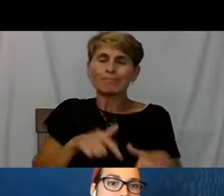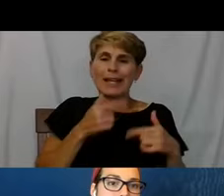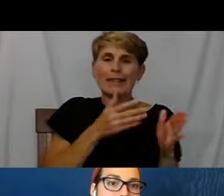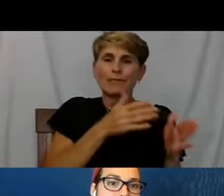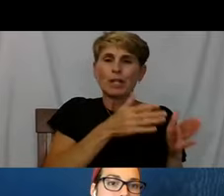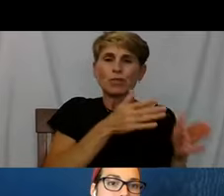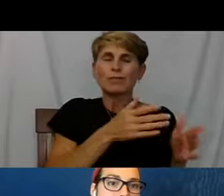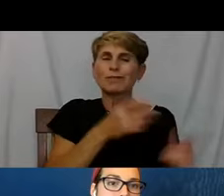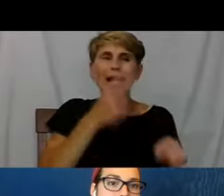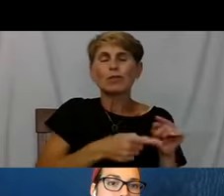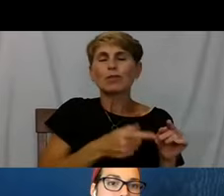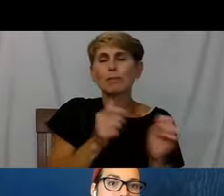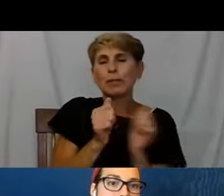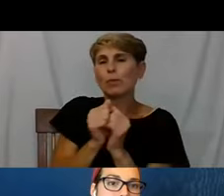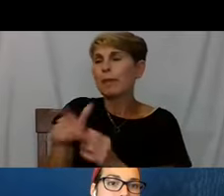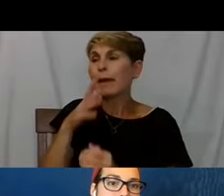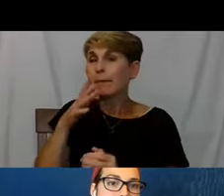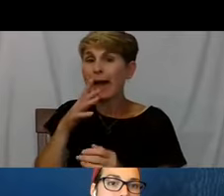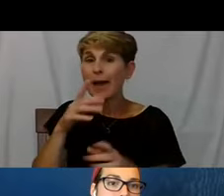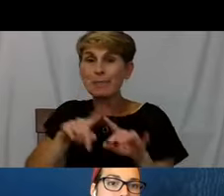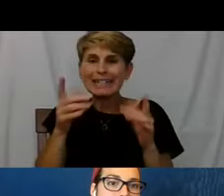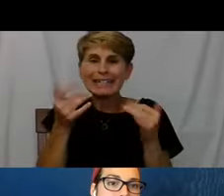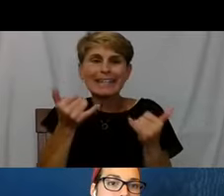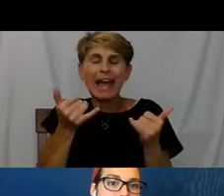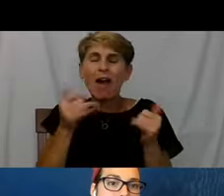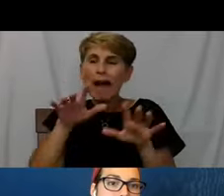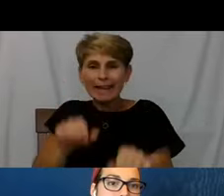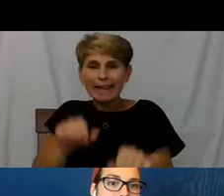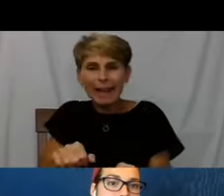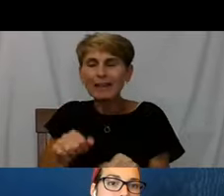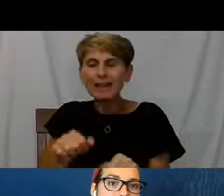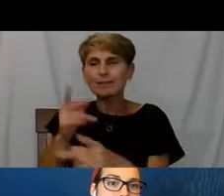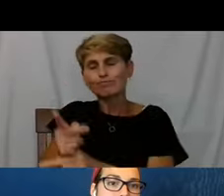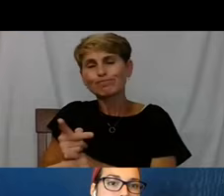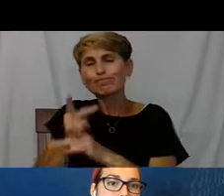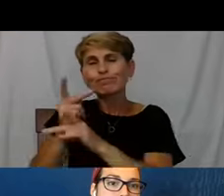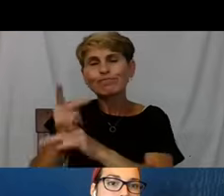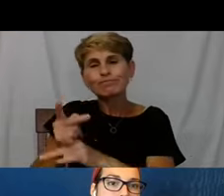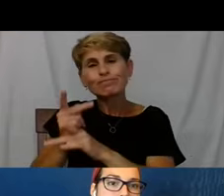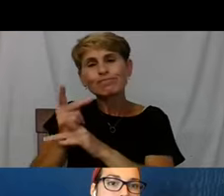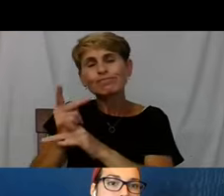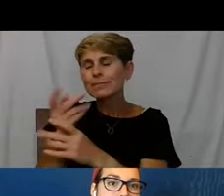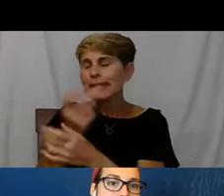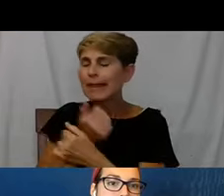and now I can be with her and I can give her the care and love that I've learned through doing this.